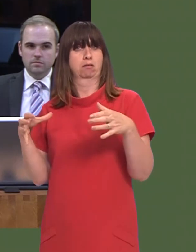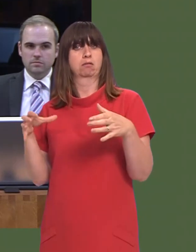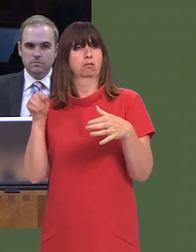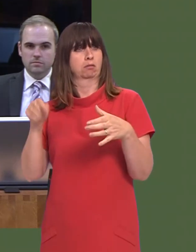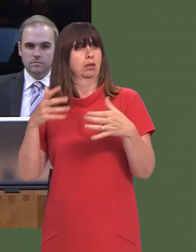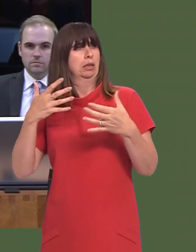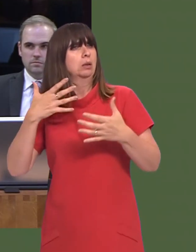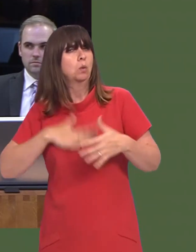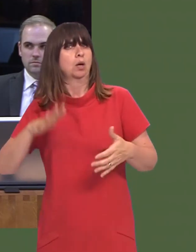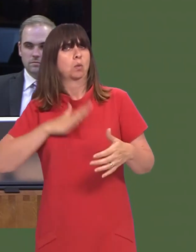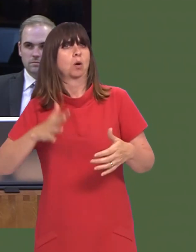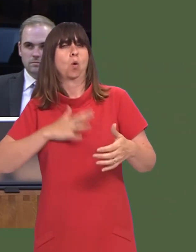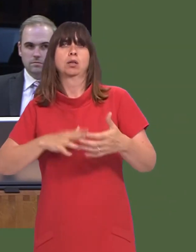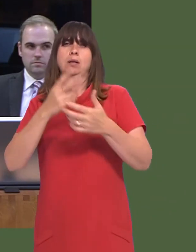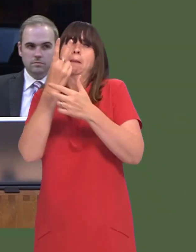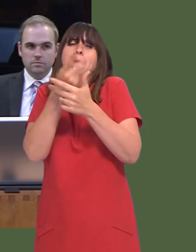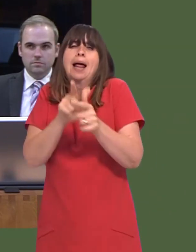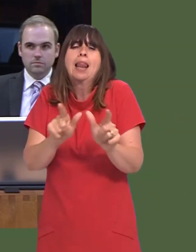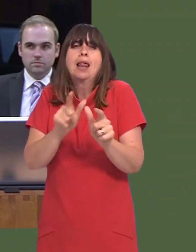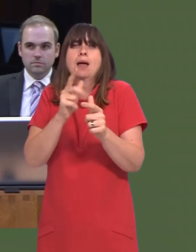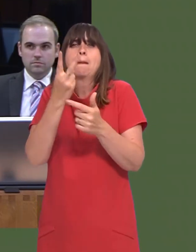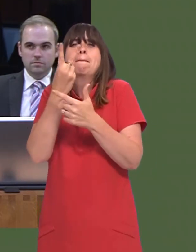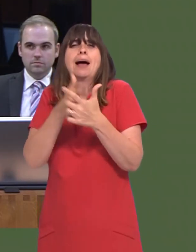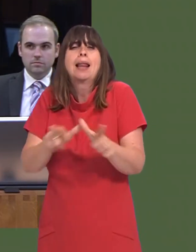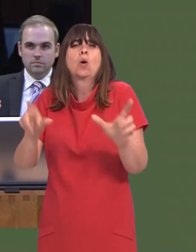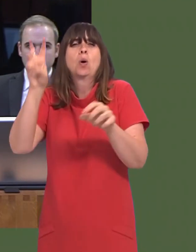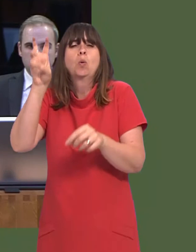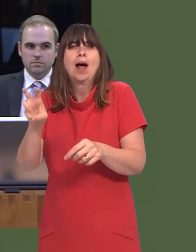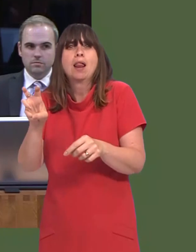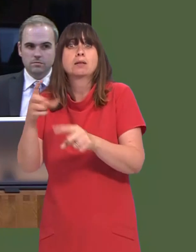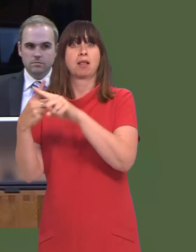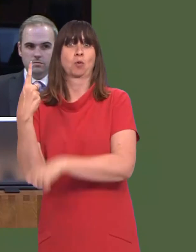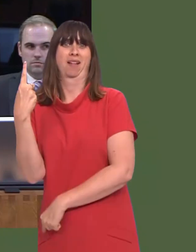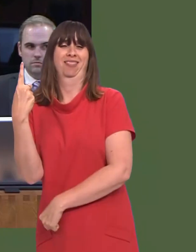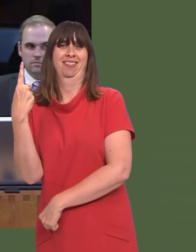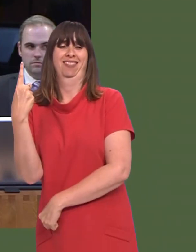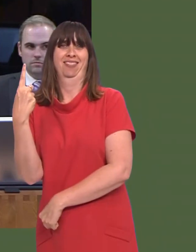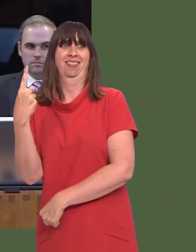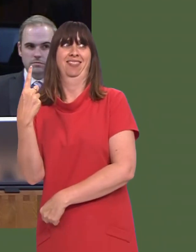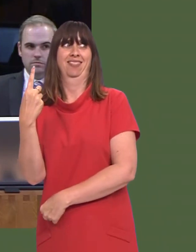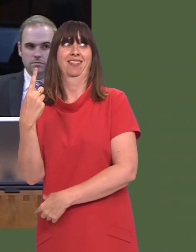Wales that the talk of an ambition of creating a bilingual Wales ëplus 1í should turn now